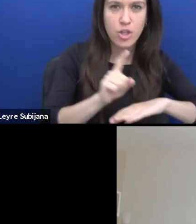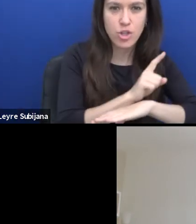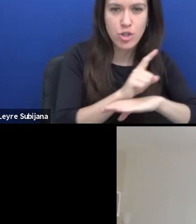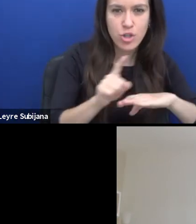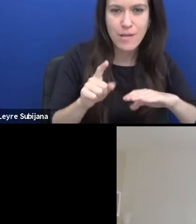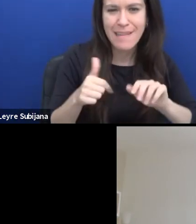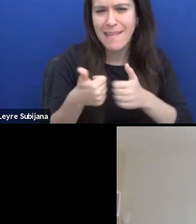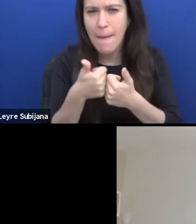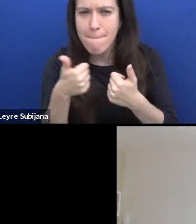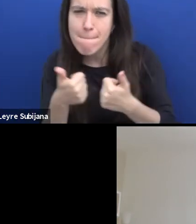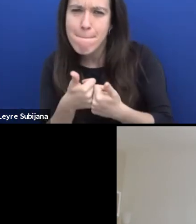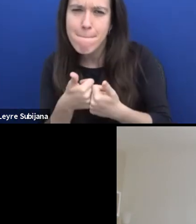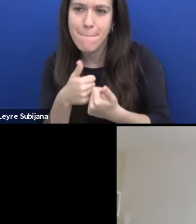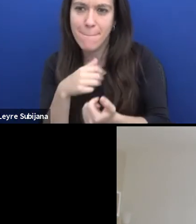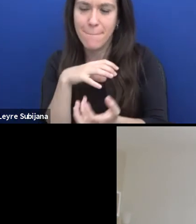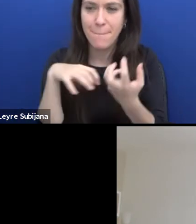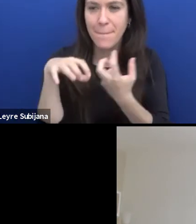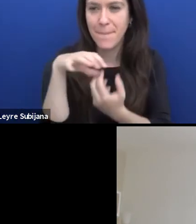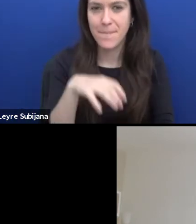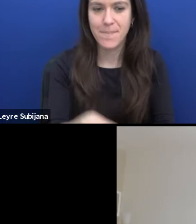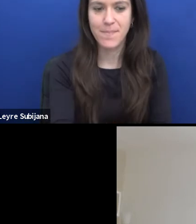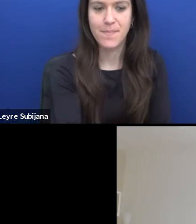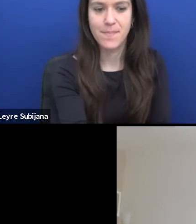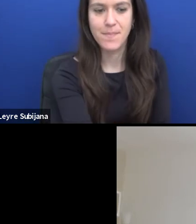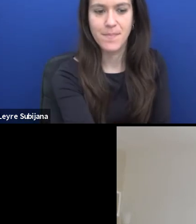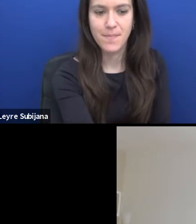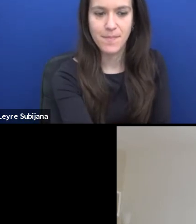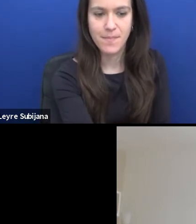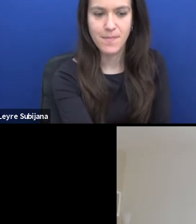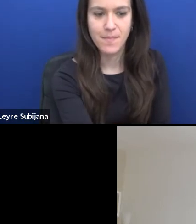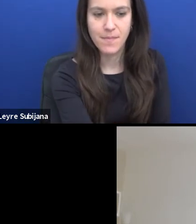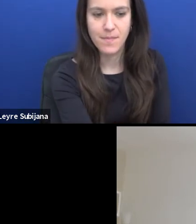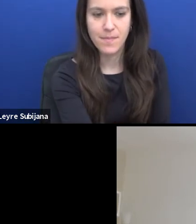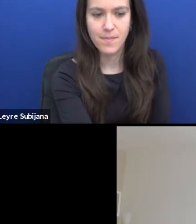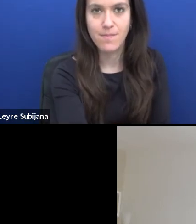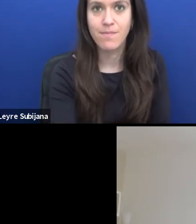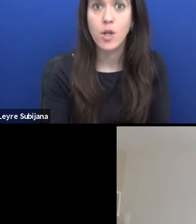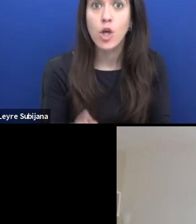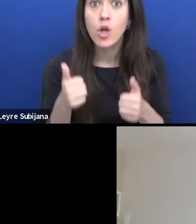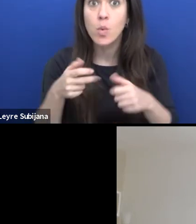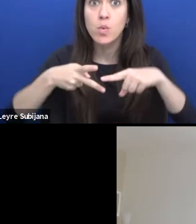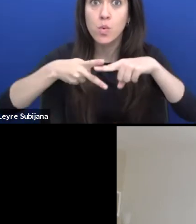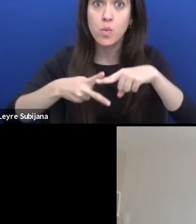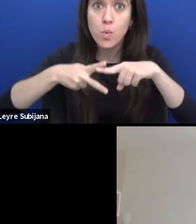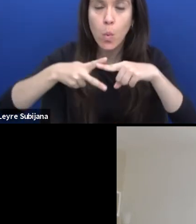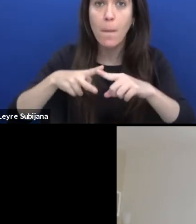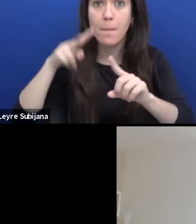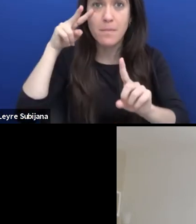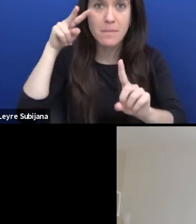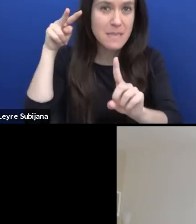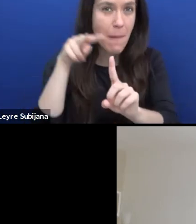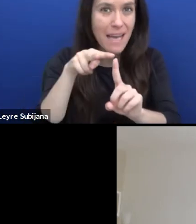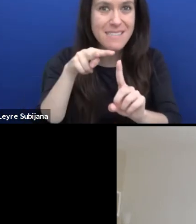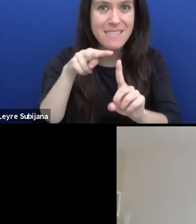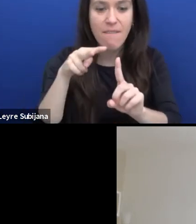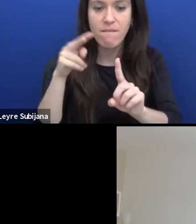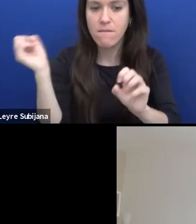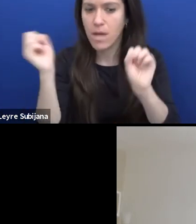which gives him, I think, important tools and perspectives also for new formats, for and with young people.